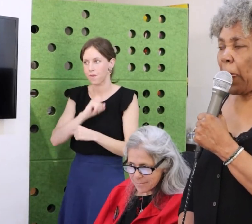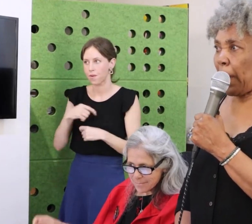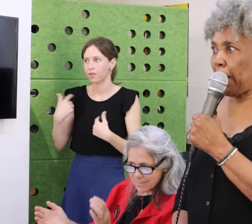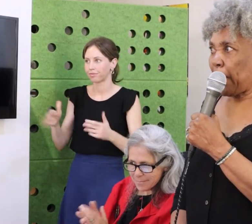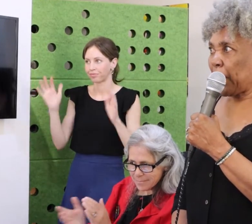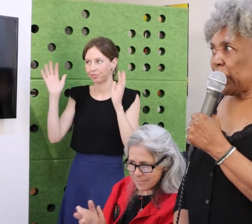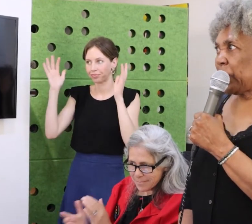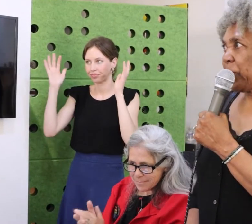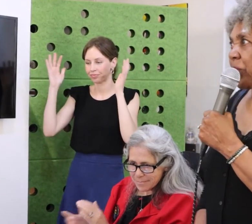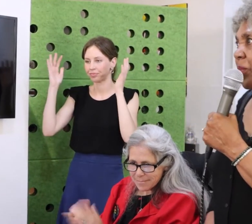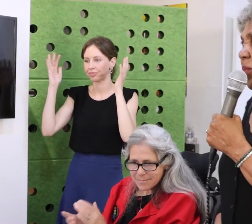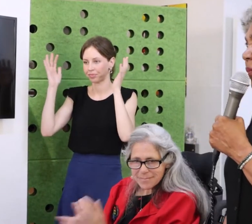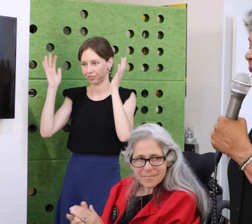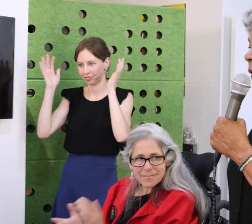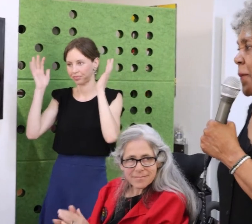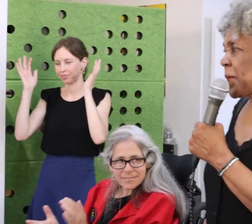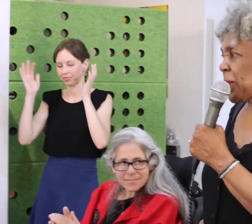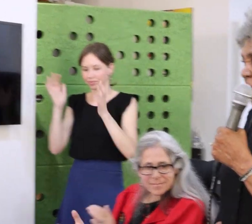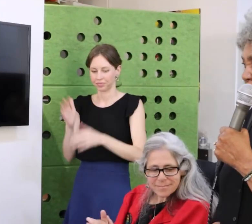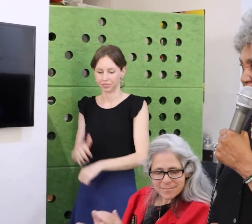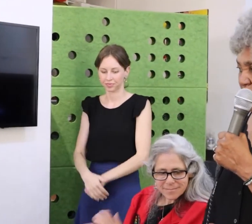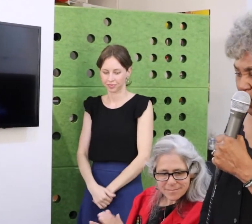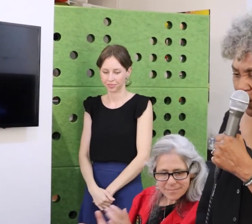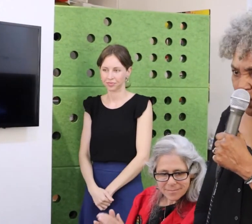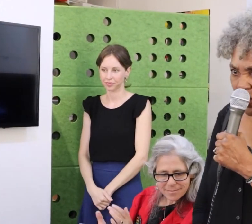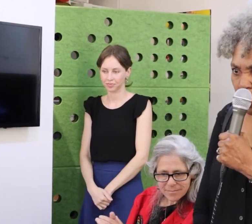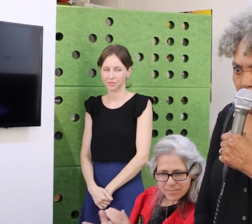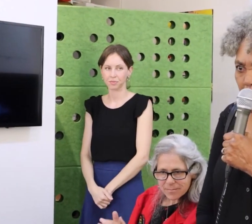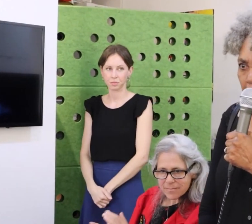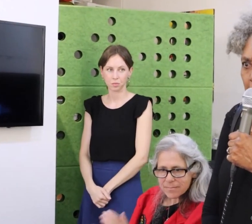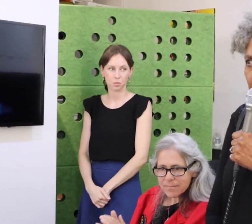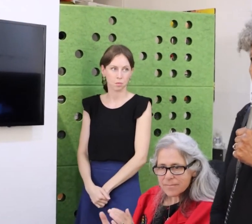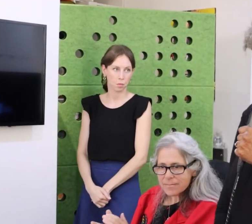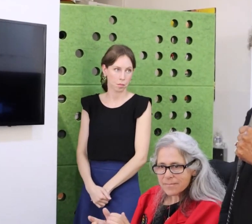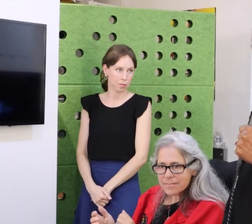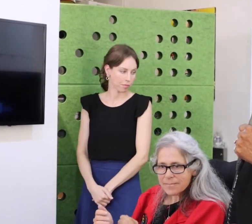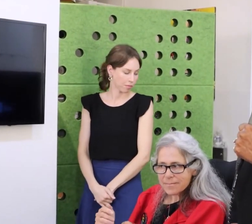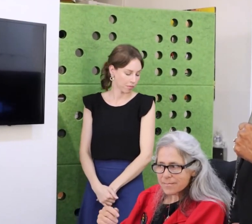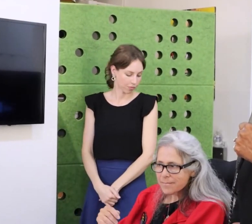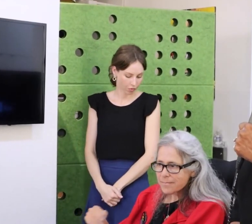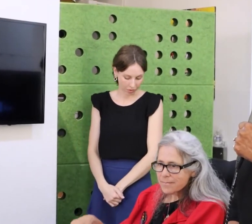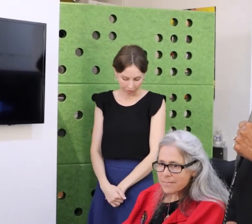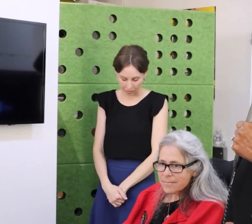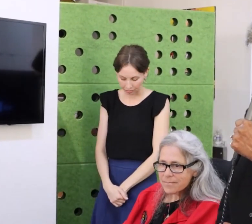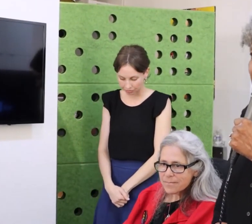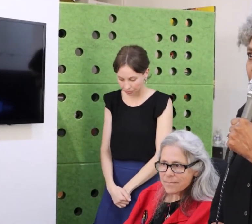CCDC, and the board, work hard to make sure that there are the